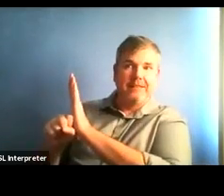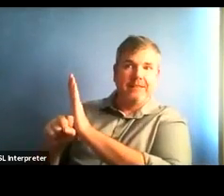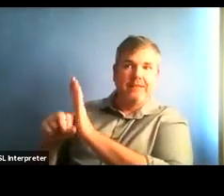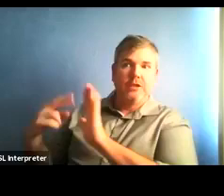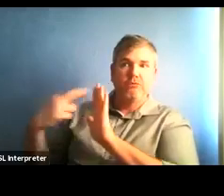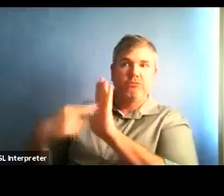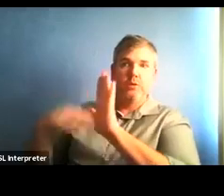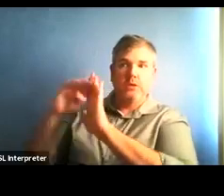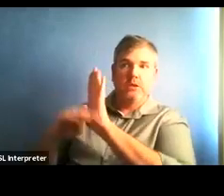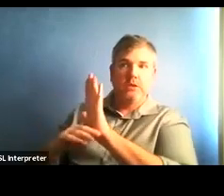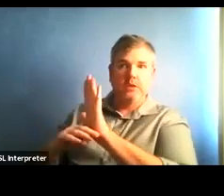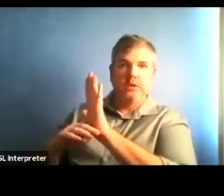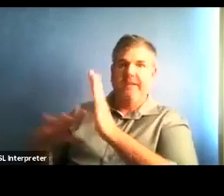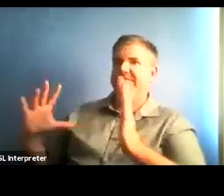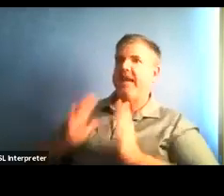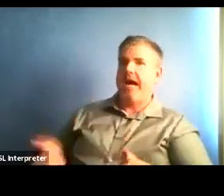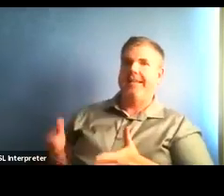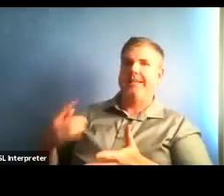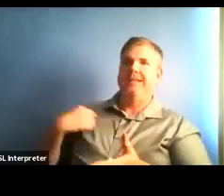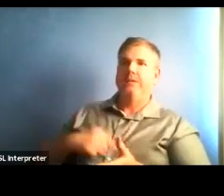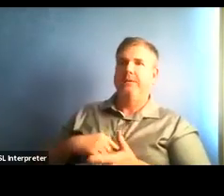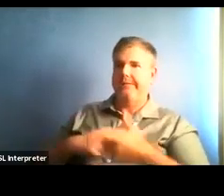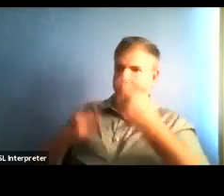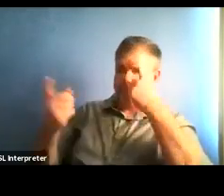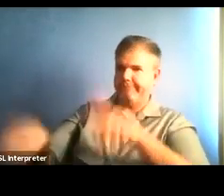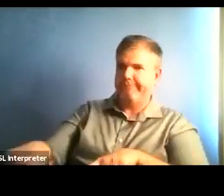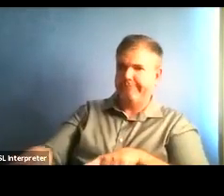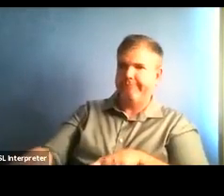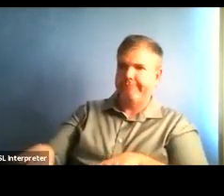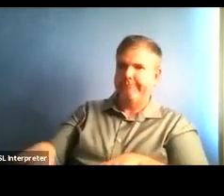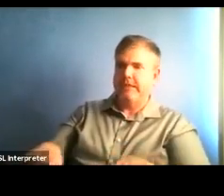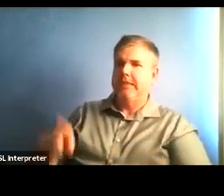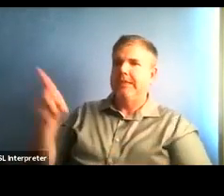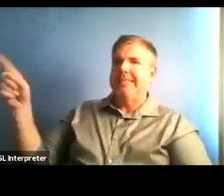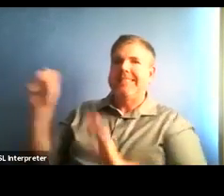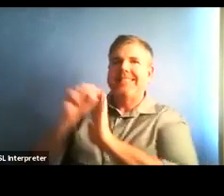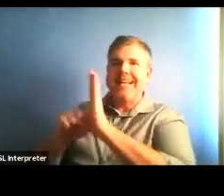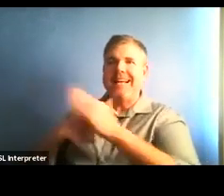criteria on how to open how how many people can come back, that kind of thing,